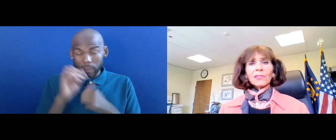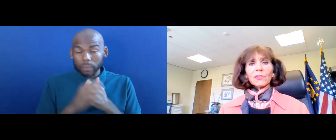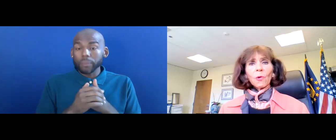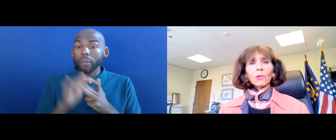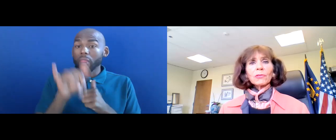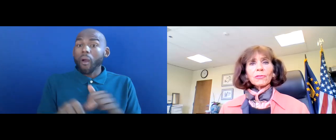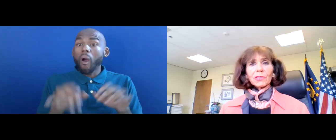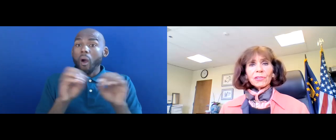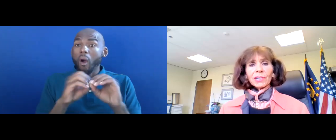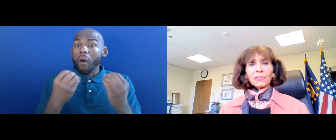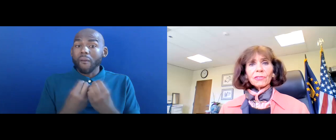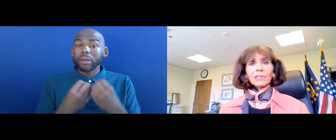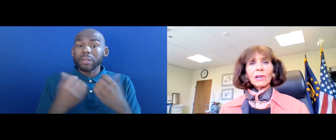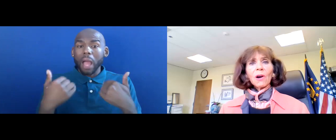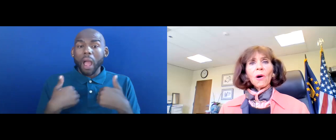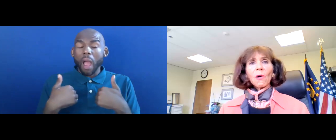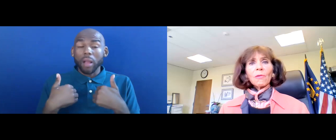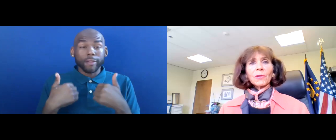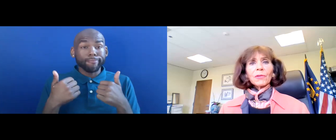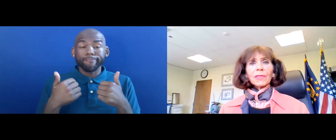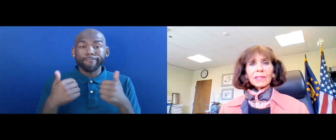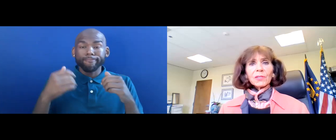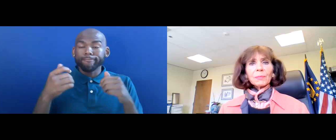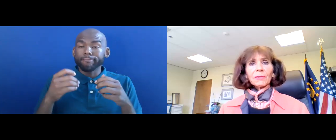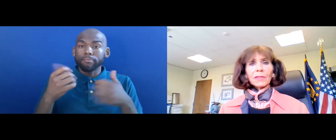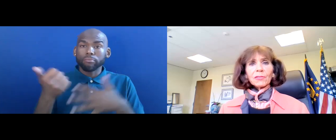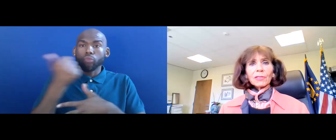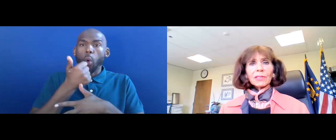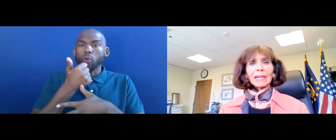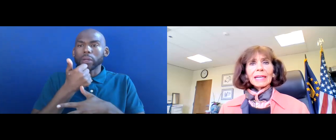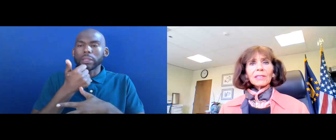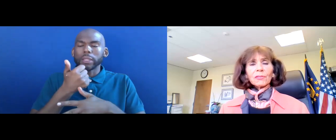HAS SOLE JURISDICTION OVER THIS PROVISION IN